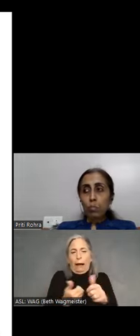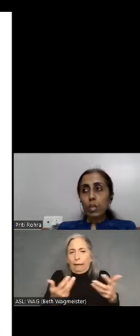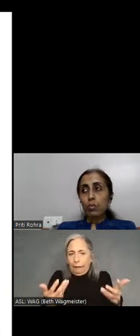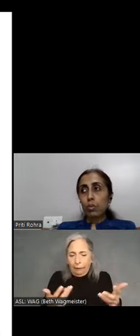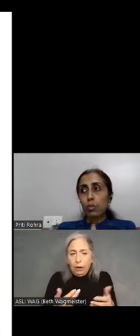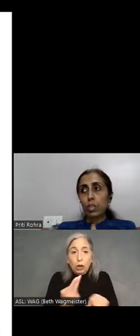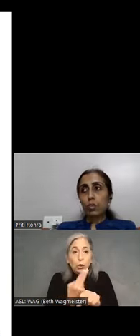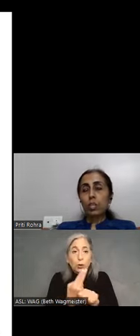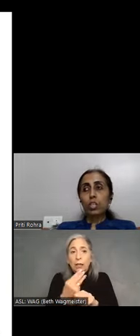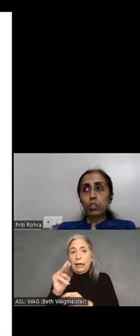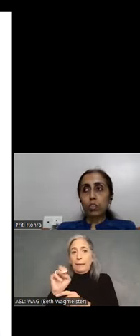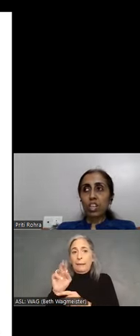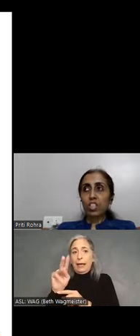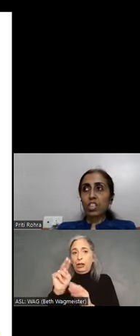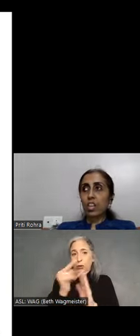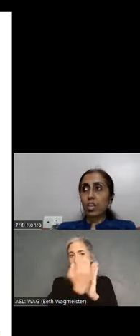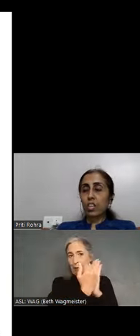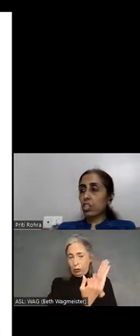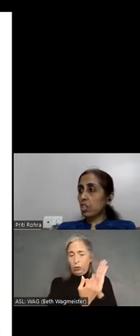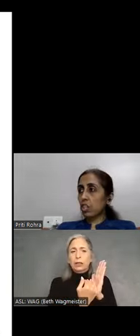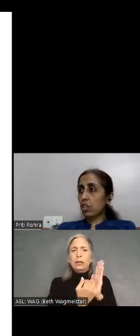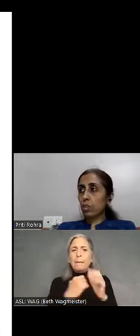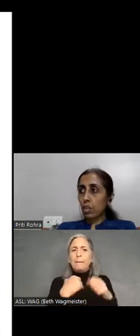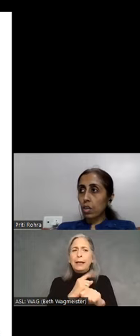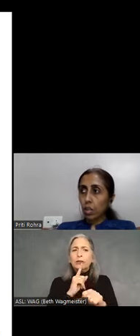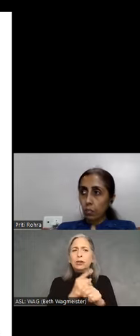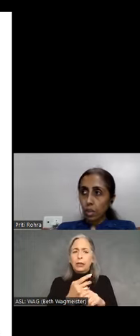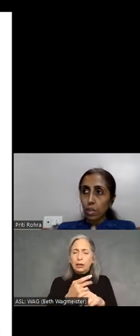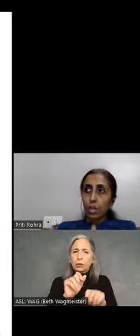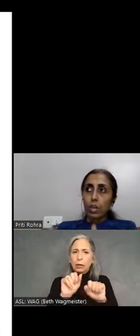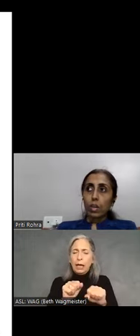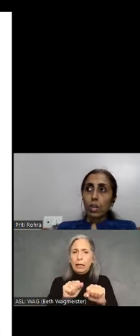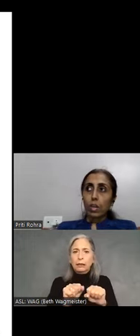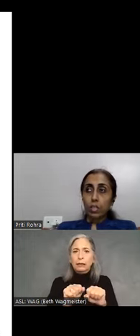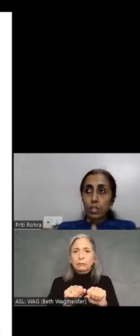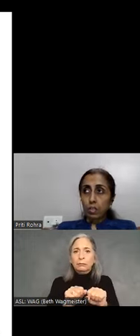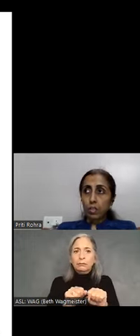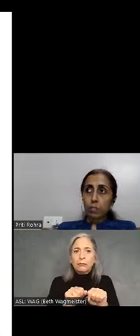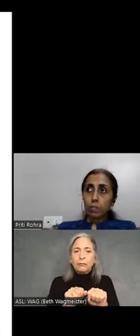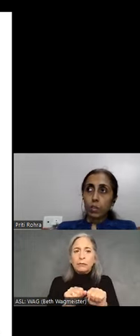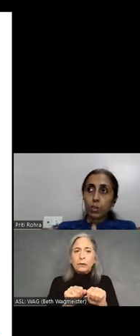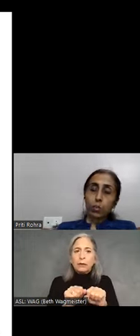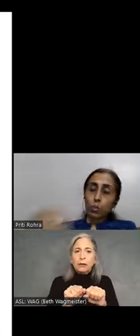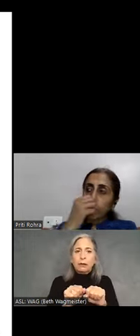menus we need to make sure they are restricted to a single level. Consider, you know, grouping